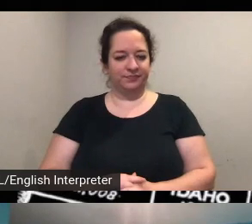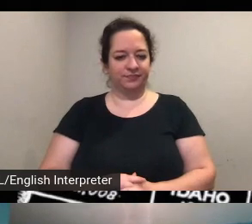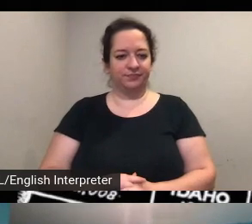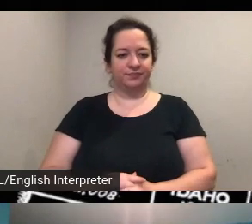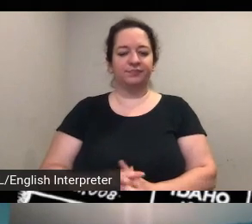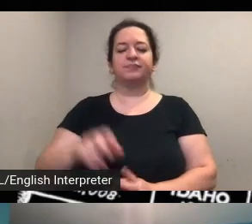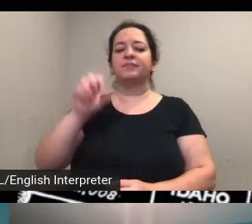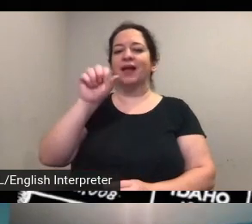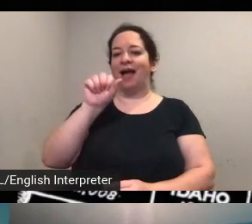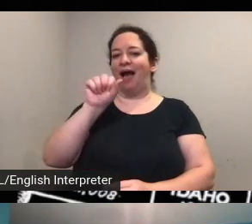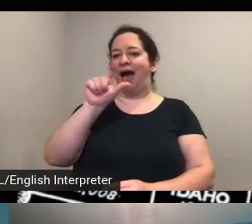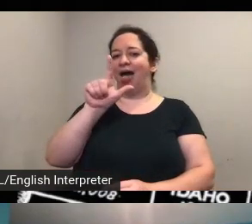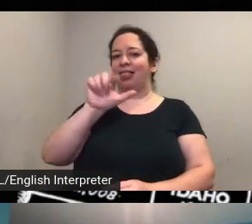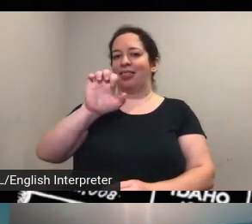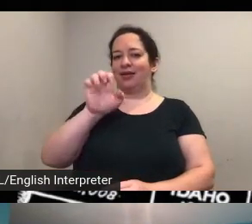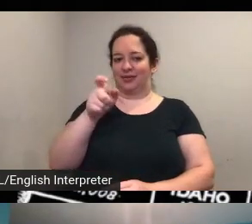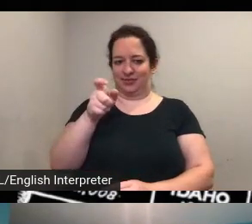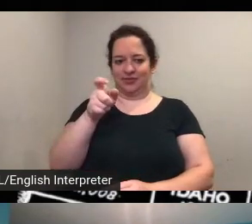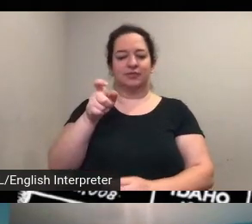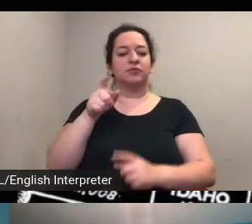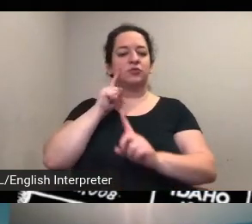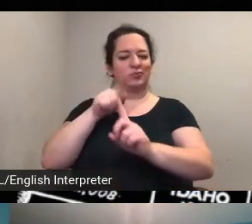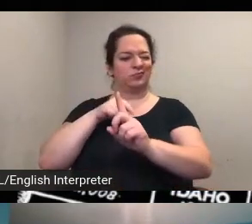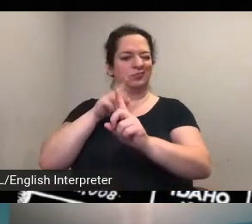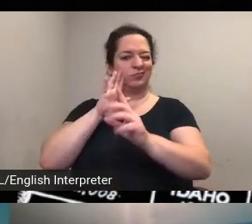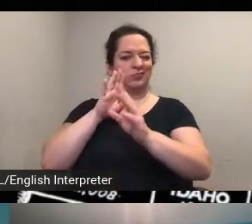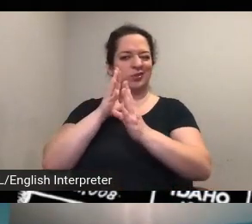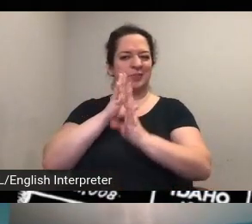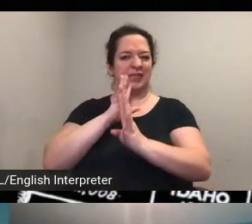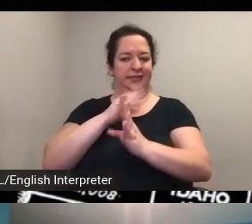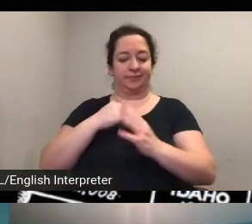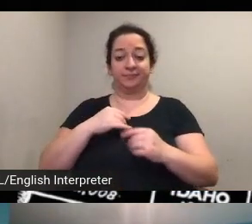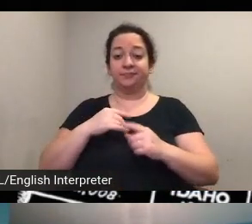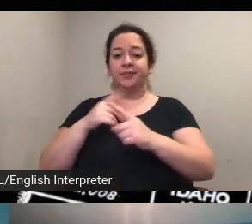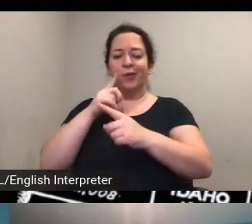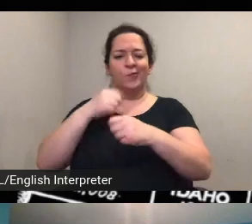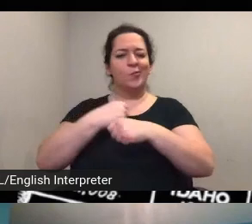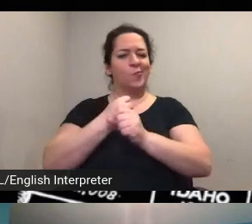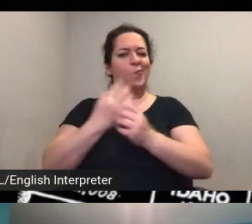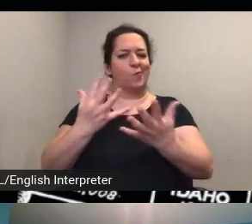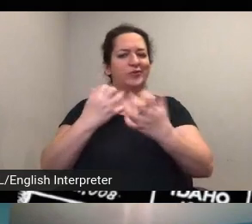um yes i know we talked about um just making it more user-friendly for